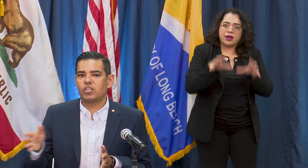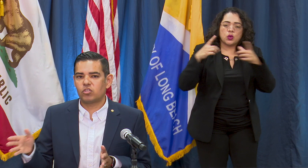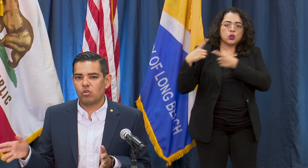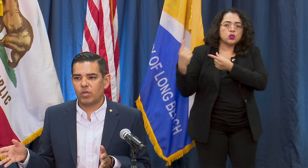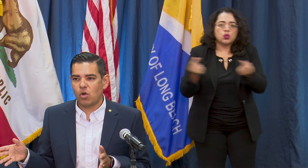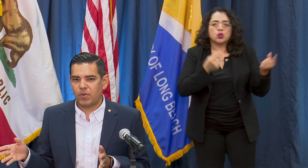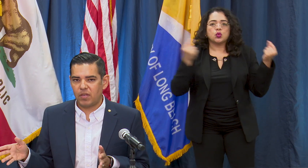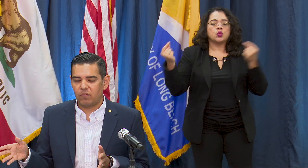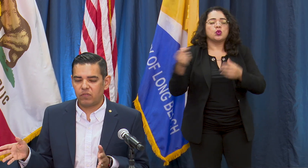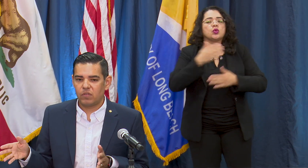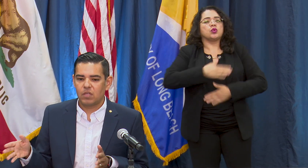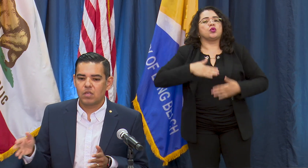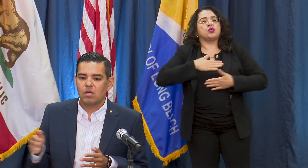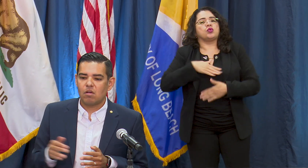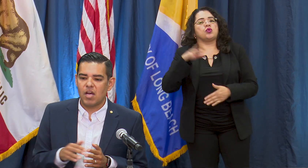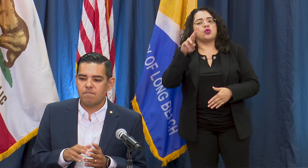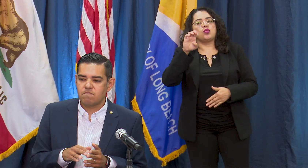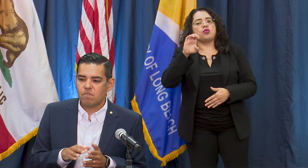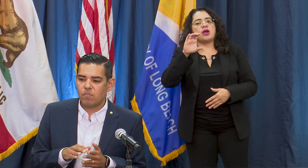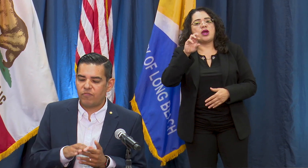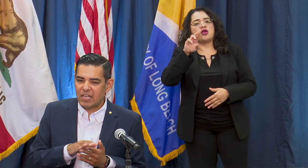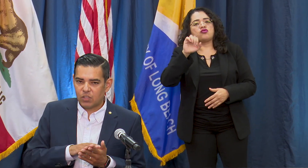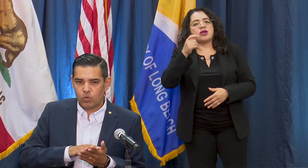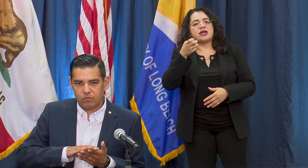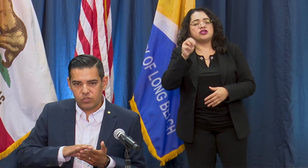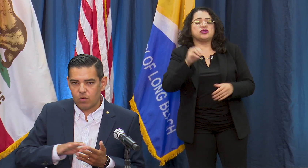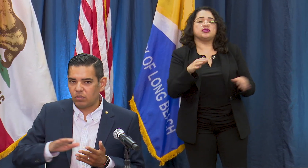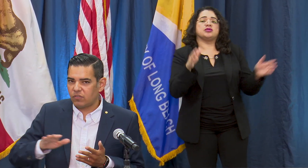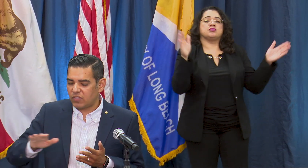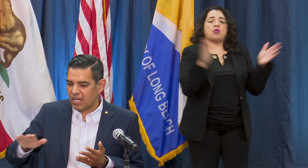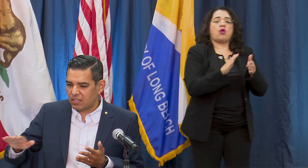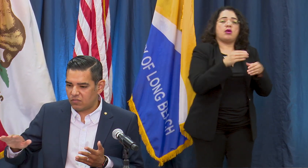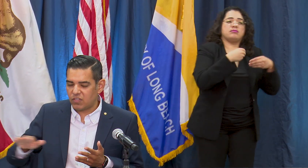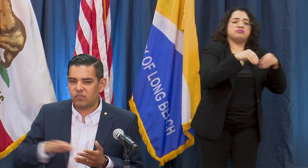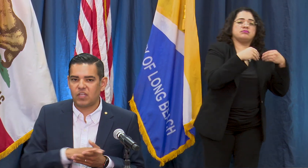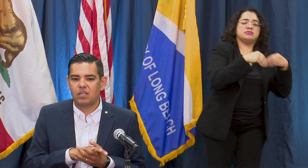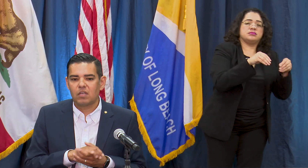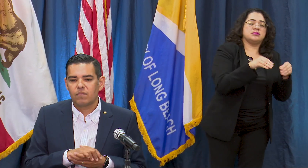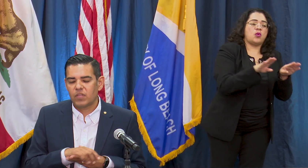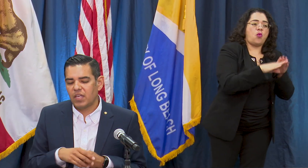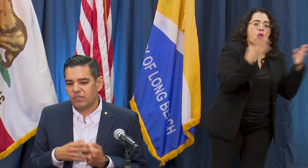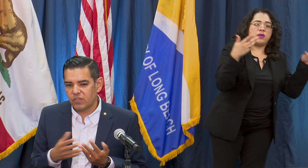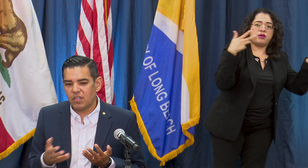additional reopenings, the fact that we have generally stayed consistent